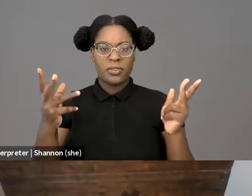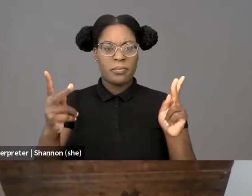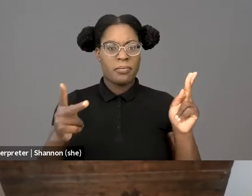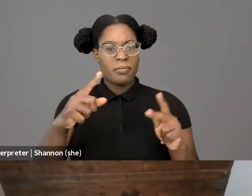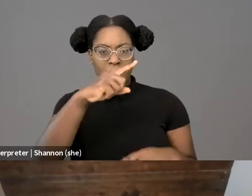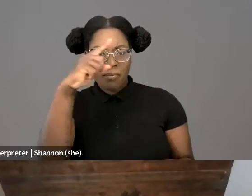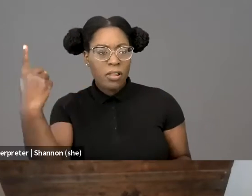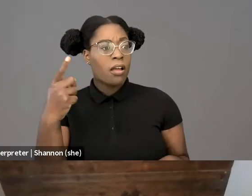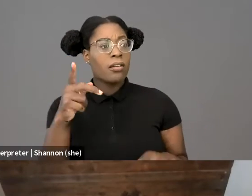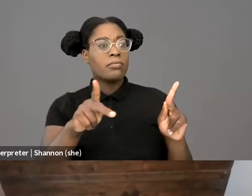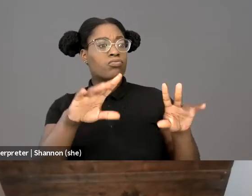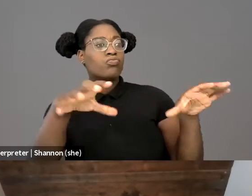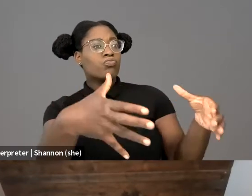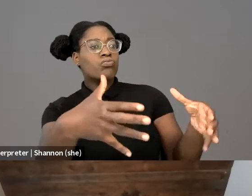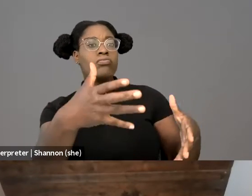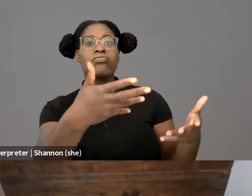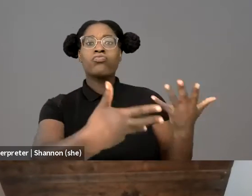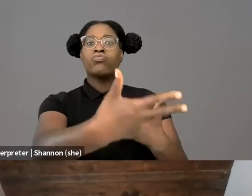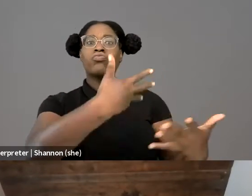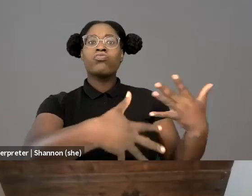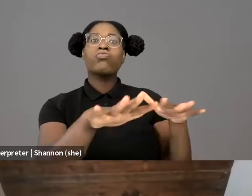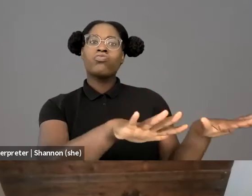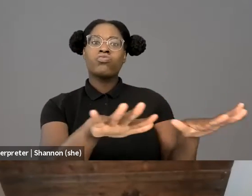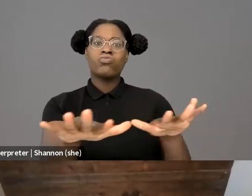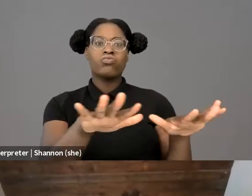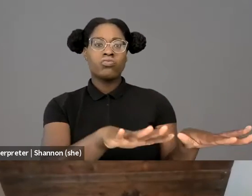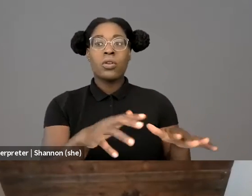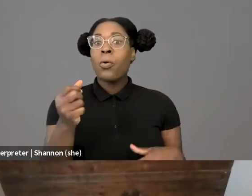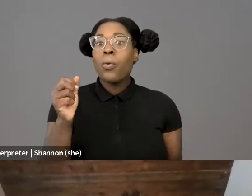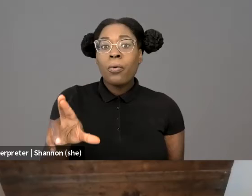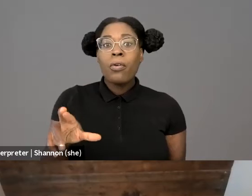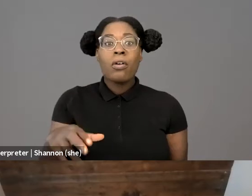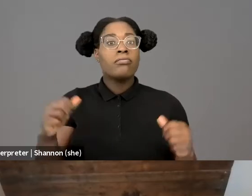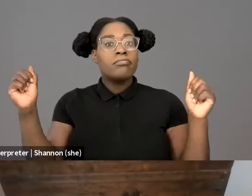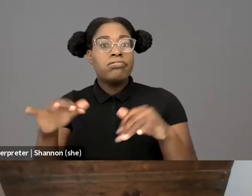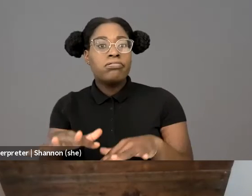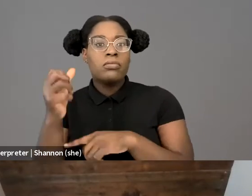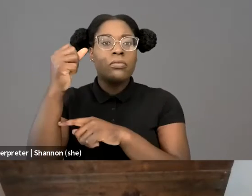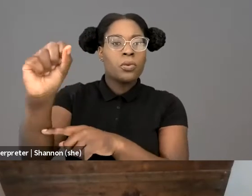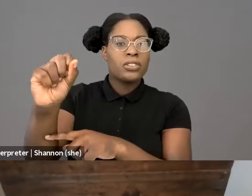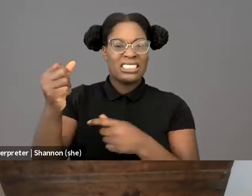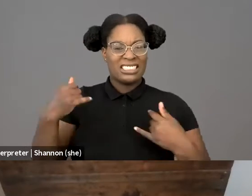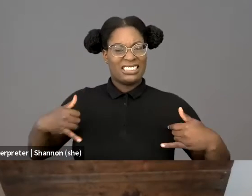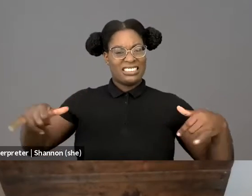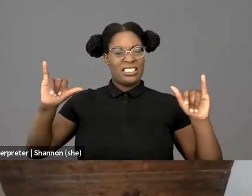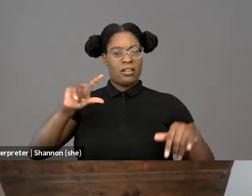to restrictions on their right to assemble for public protests. Although Black Americans were granted access to the Constitution's Bill of Rights